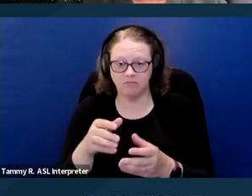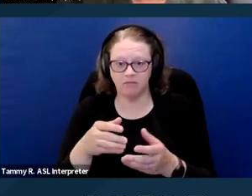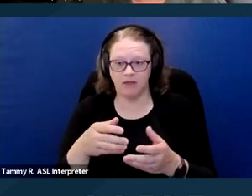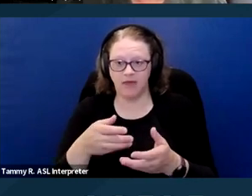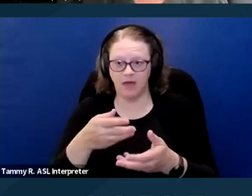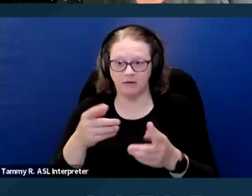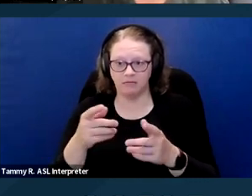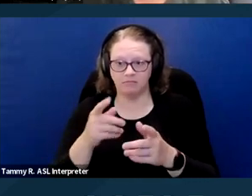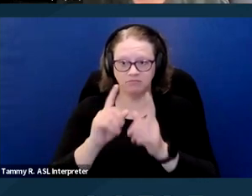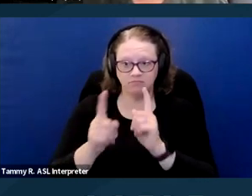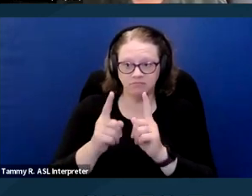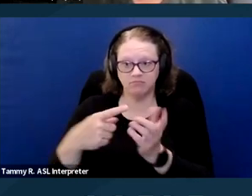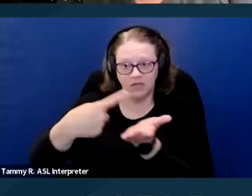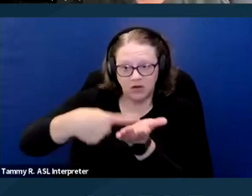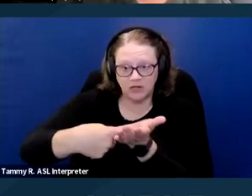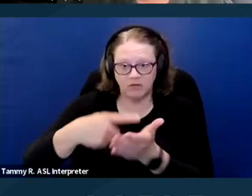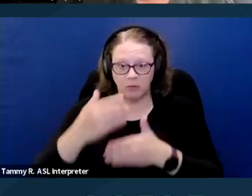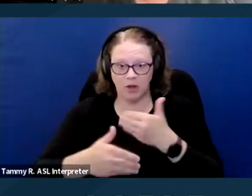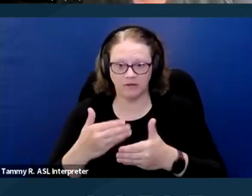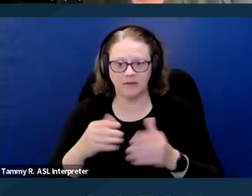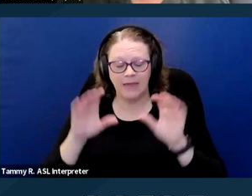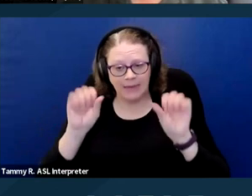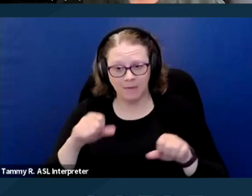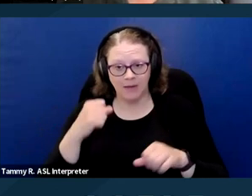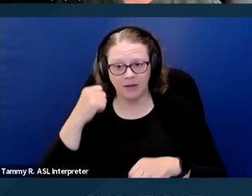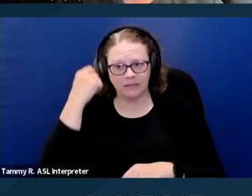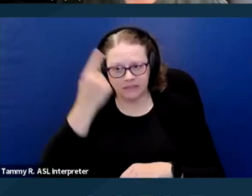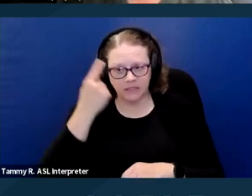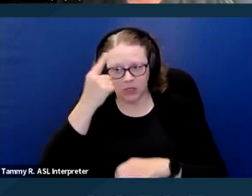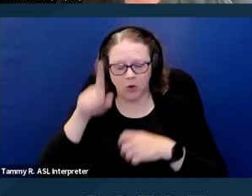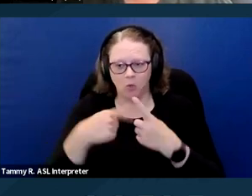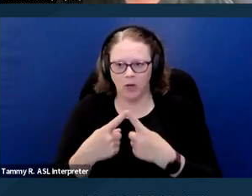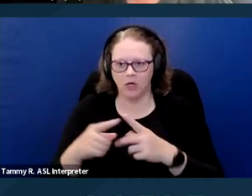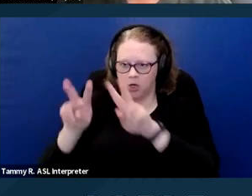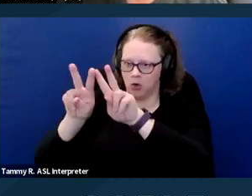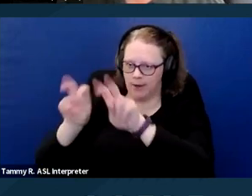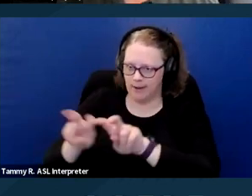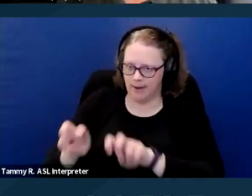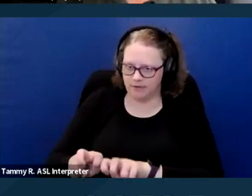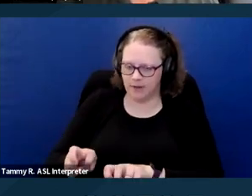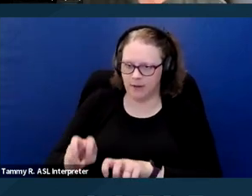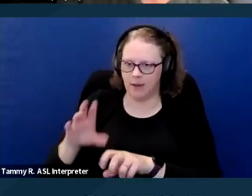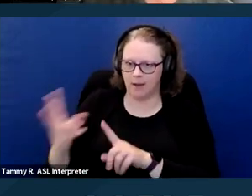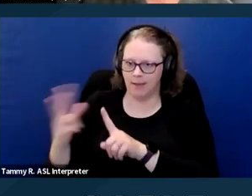It's a factor to consider when you're doing an analysis of a failure to accommodate claim.